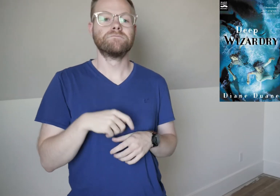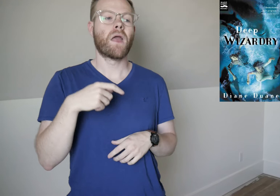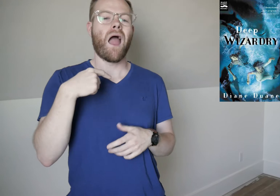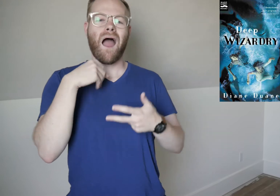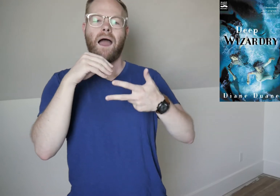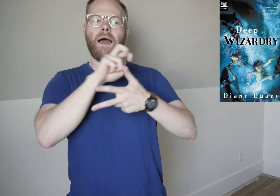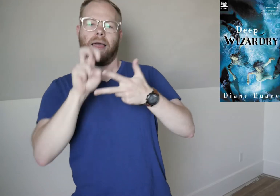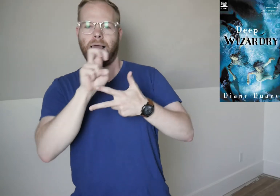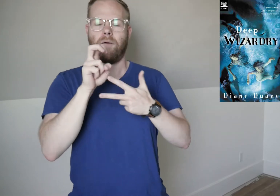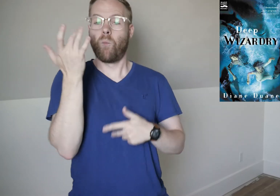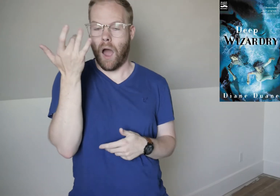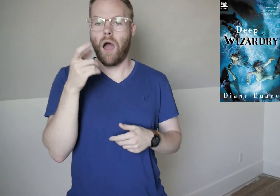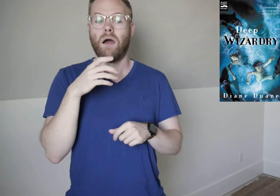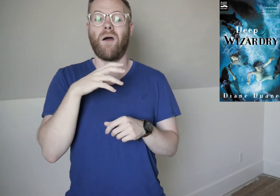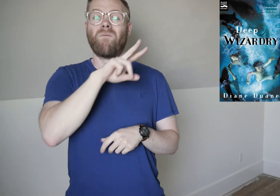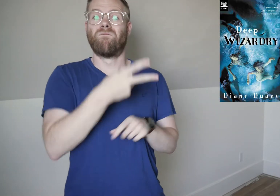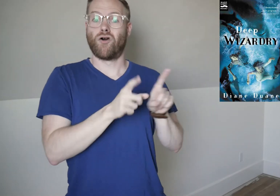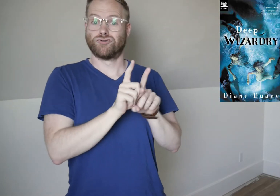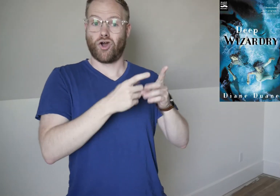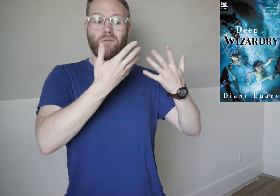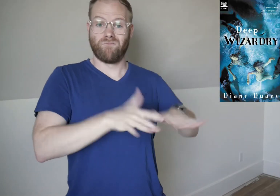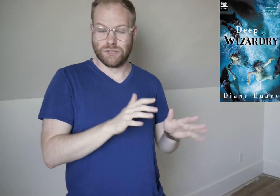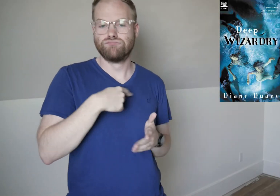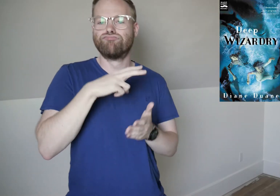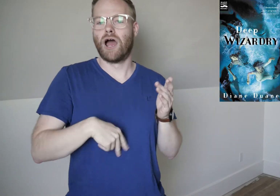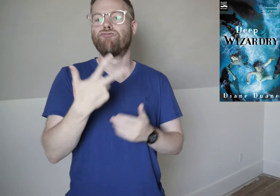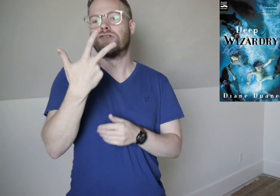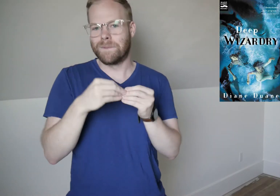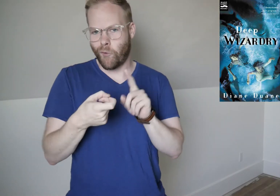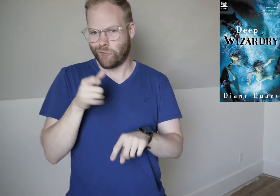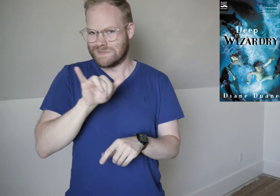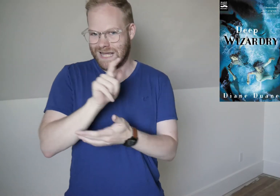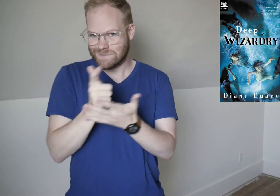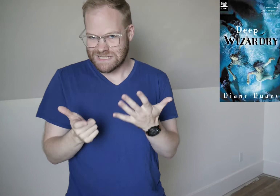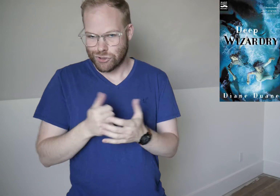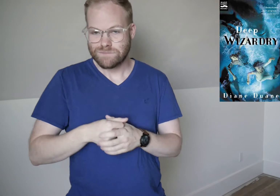I did the moving around because after Fallen Star, I read three more from the same series: